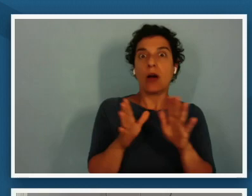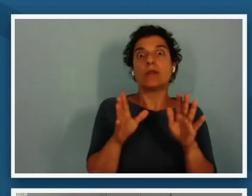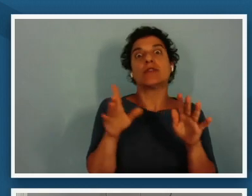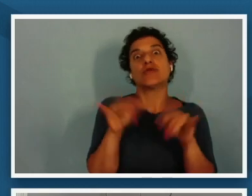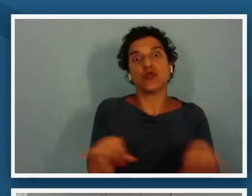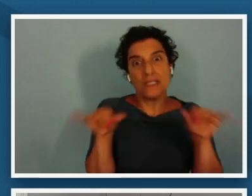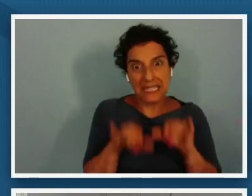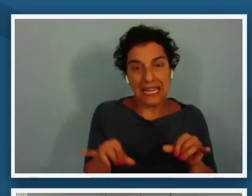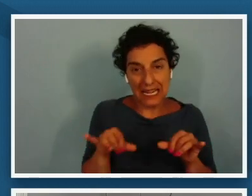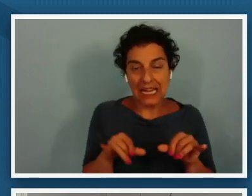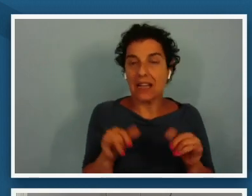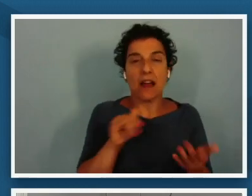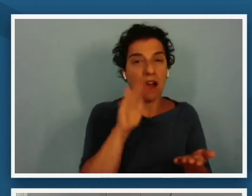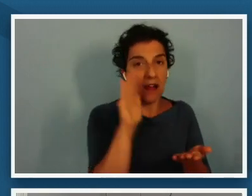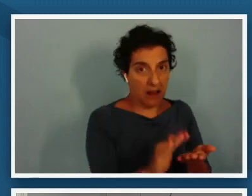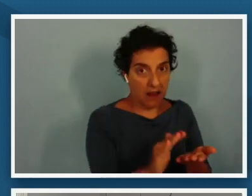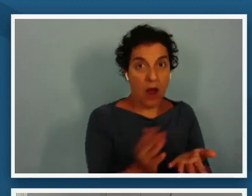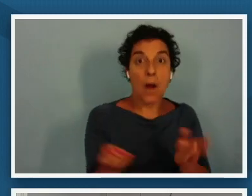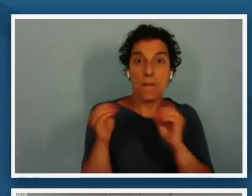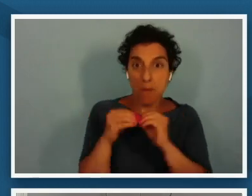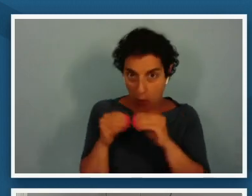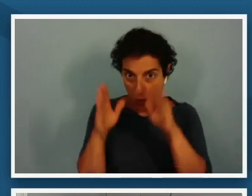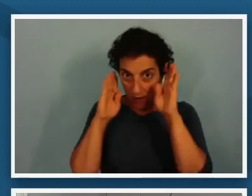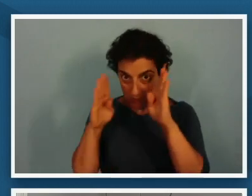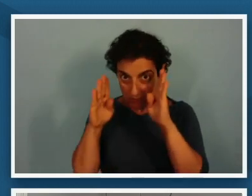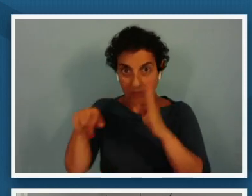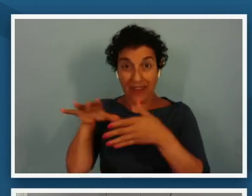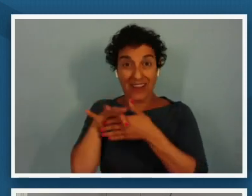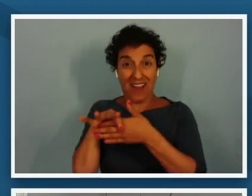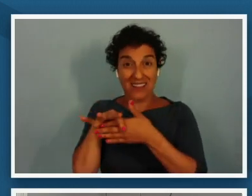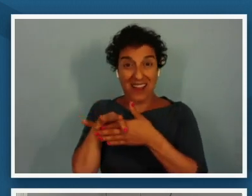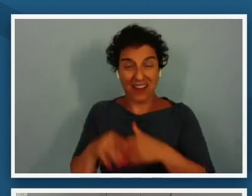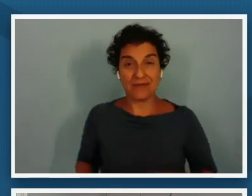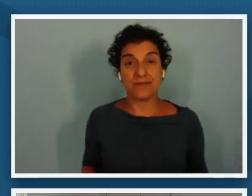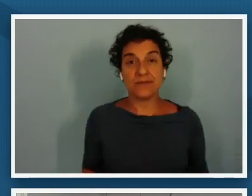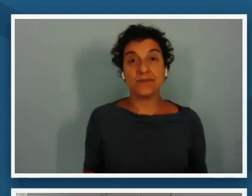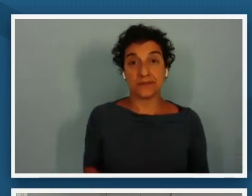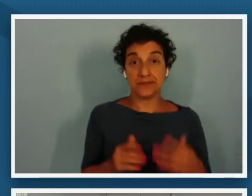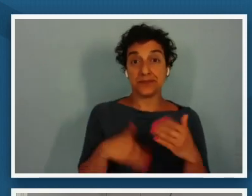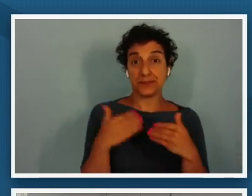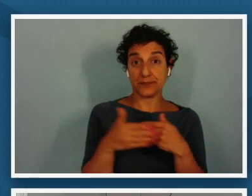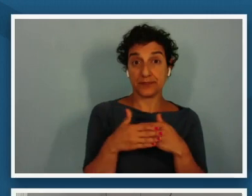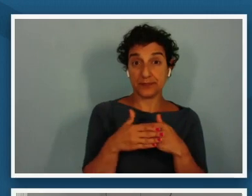more attention on the content so if you